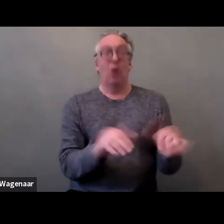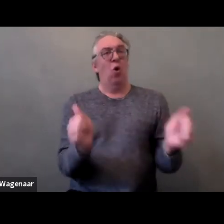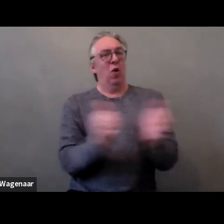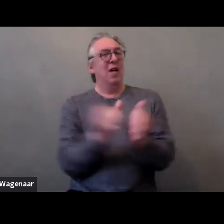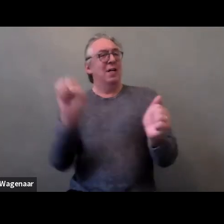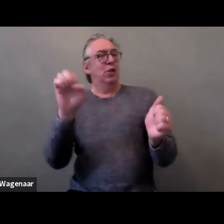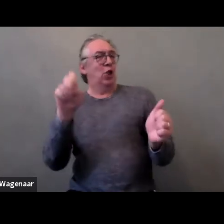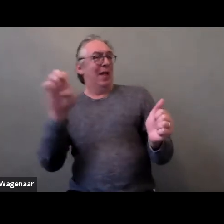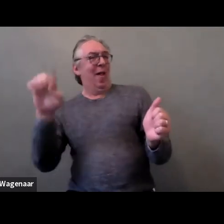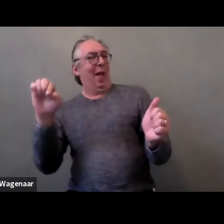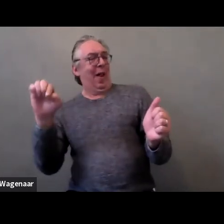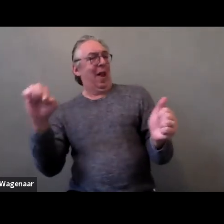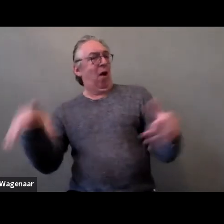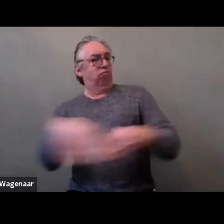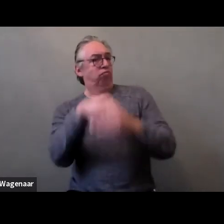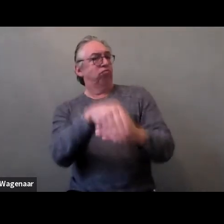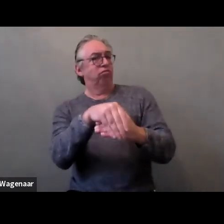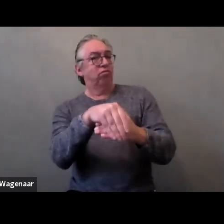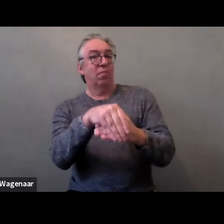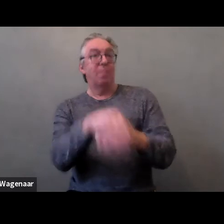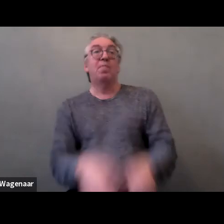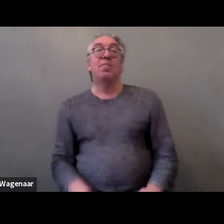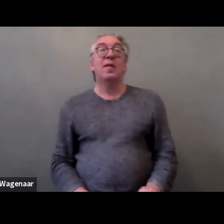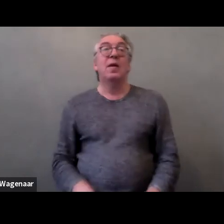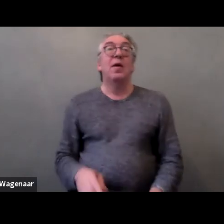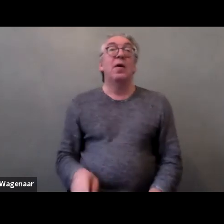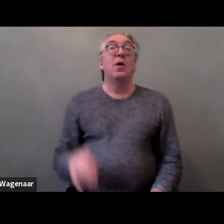and in January, the Senate unanimously adopted a resolution